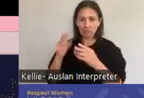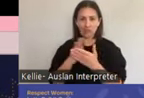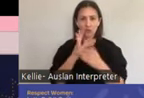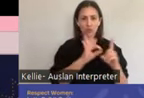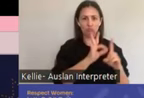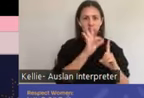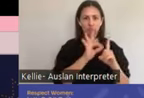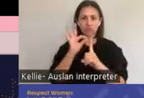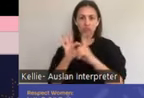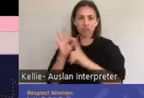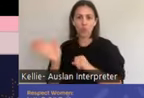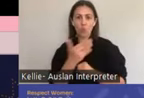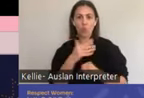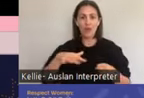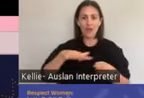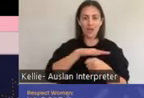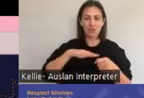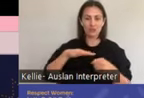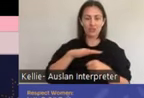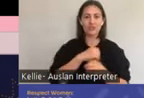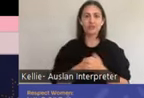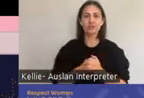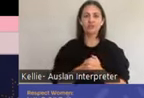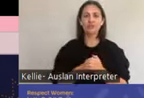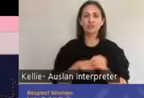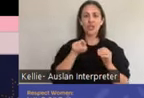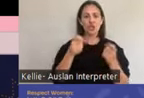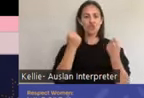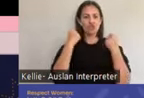Although the terminology used throughout the strategy generally refers to women and girls,